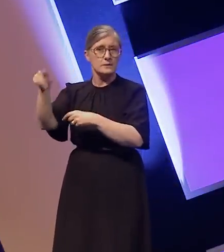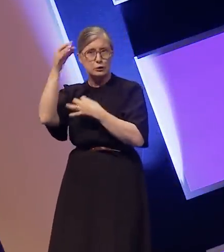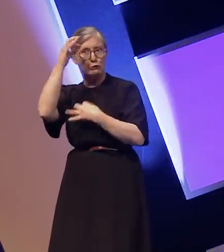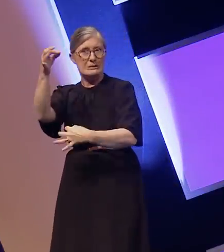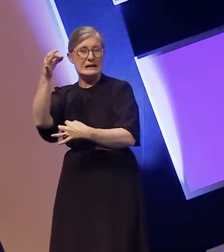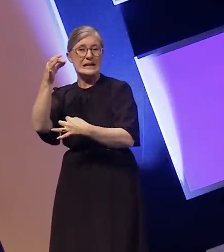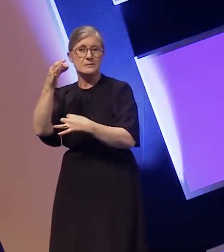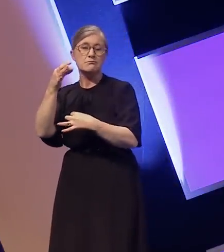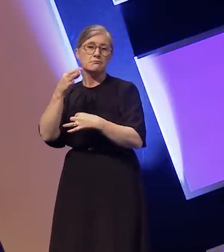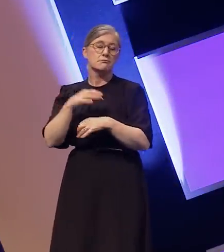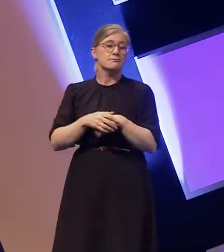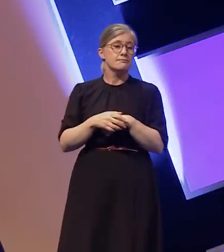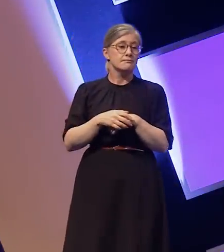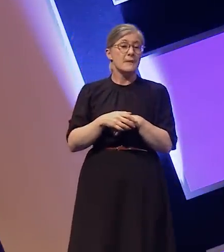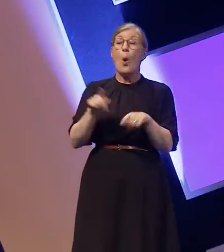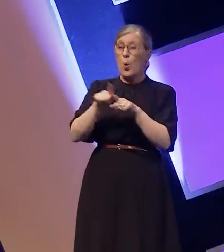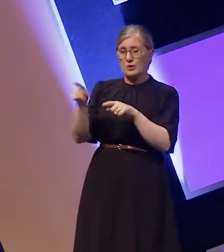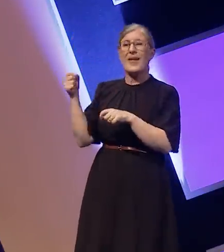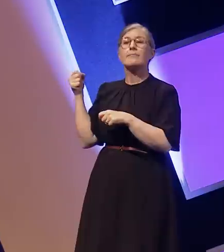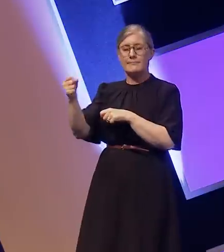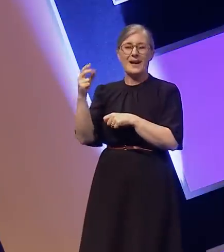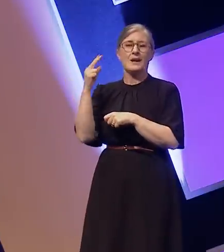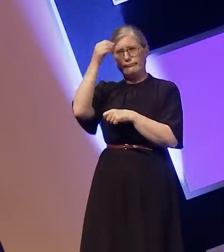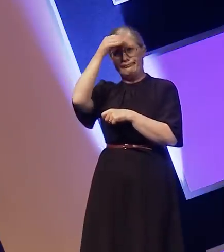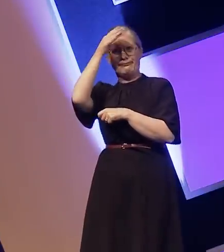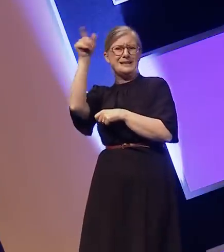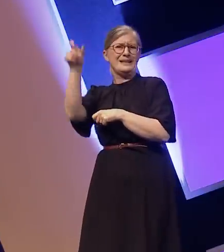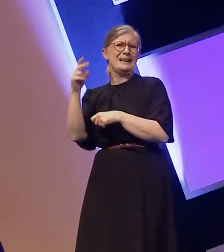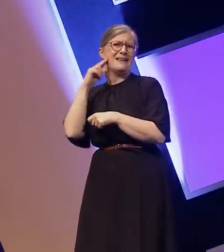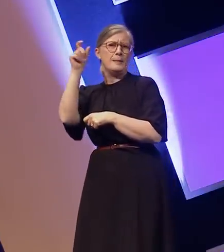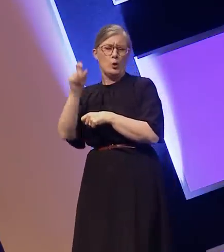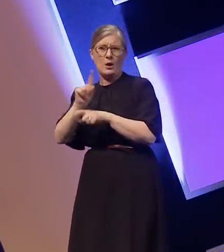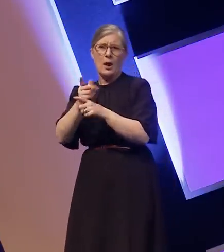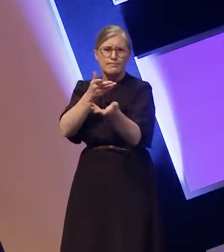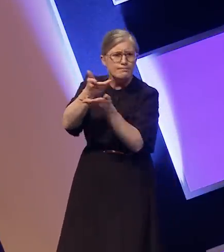knowledgeable deaf person to provide consultancy rather than burden me with this responsibility